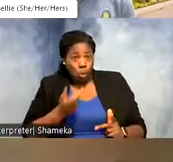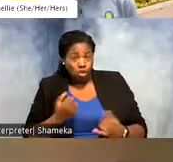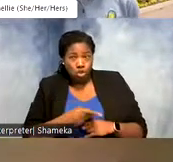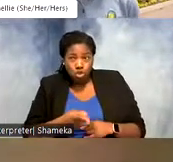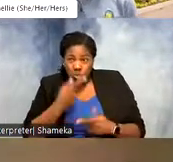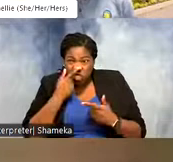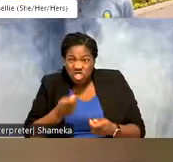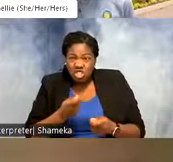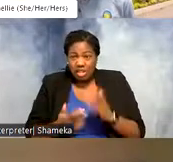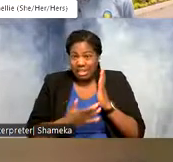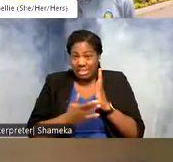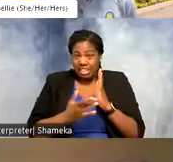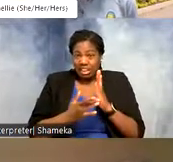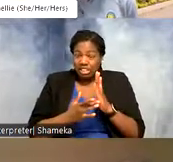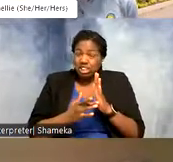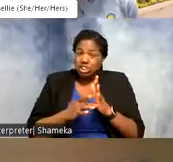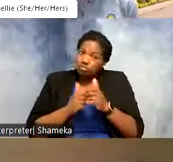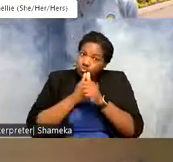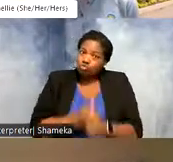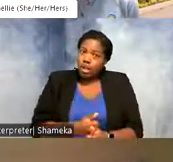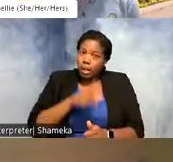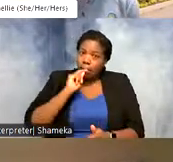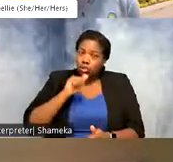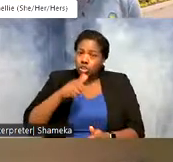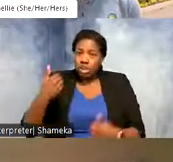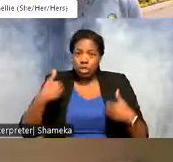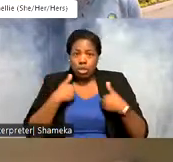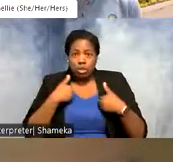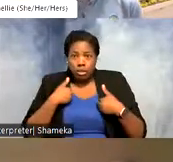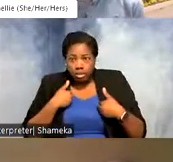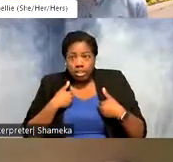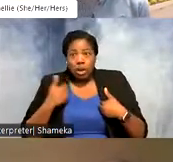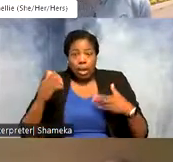in the technology of tracking birds and other animals look for a link in the chat right now